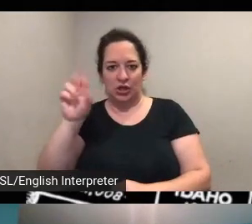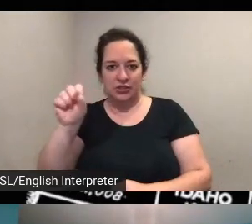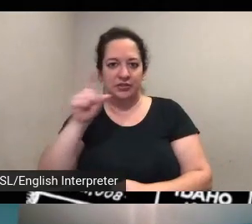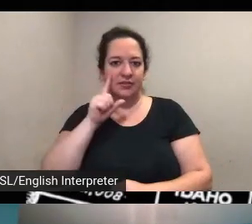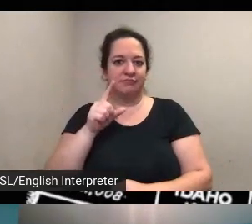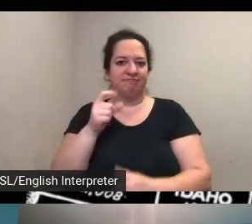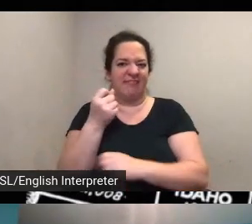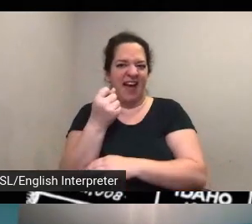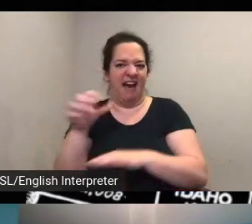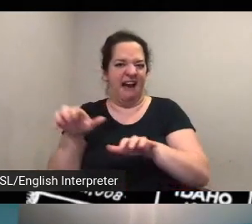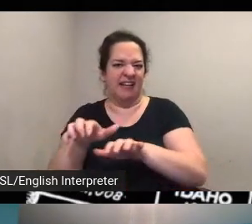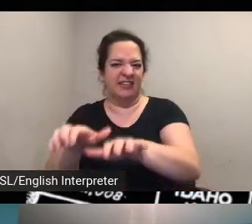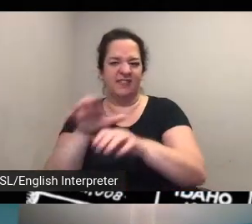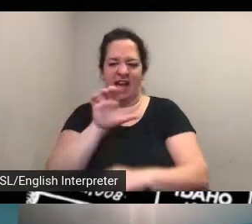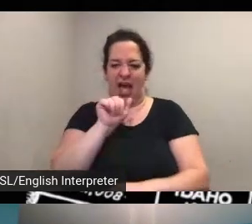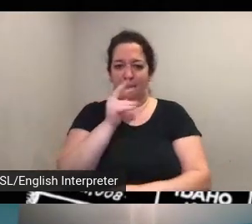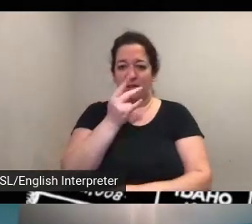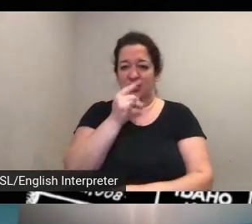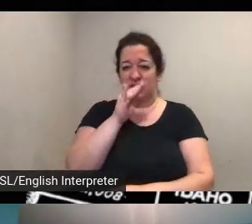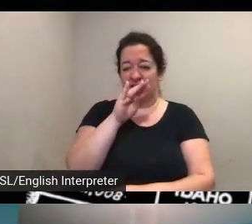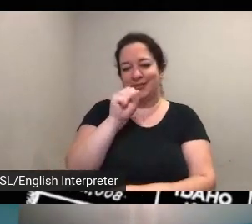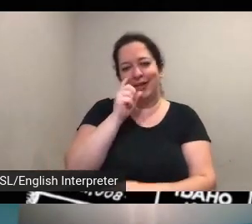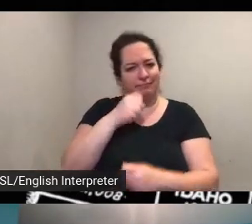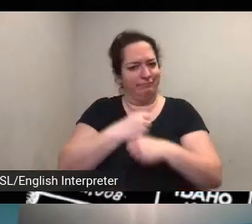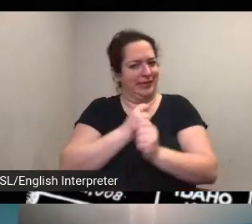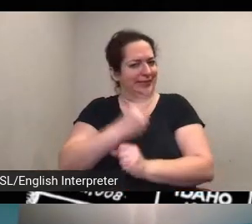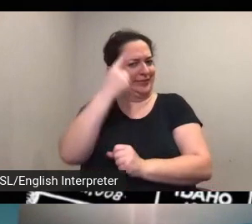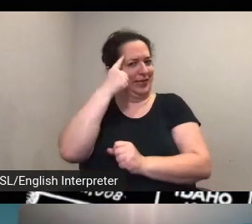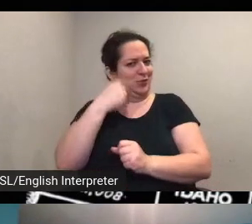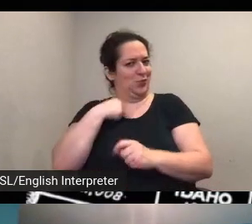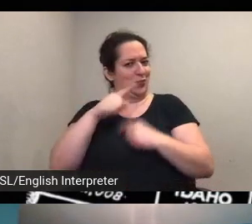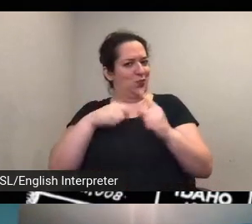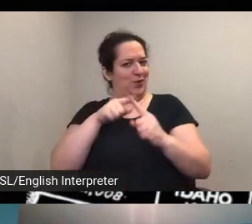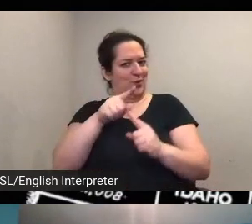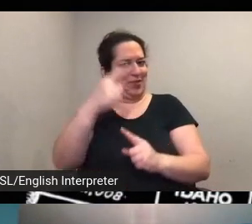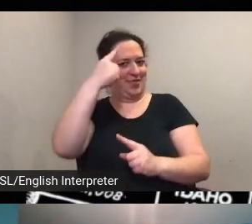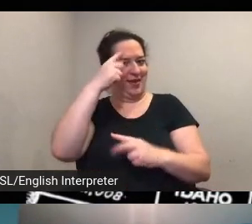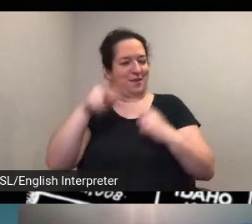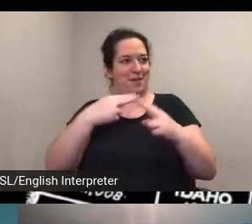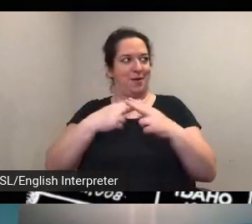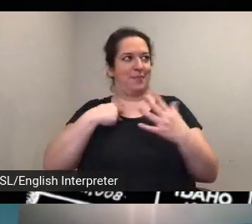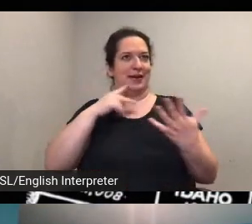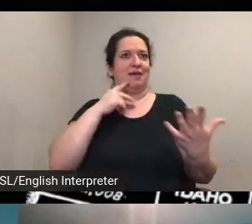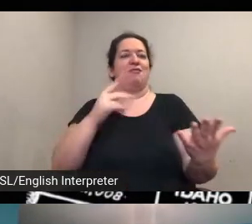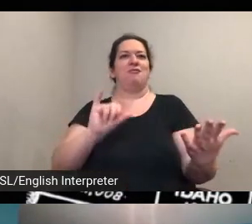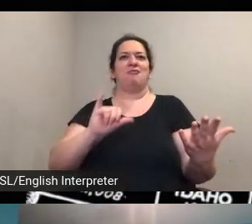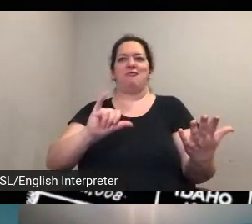abolitionists so it makes sense when you think about it but it was something yeah that was not on my radar and it was very interesting